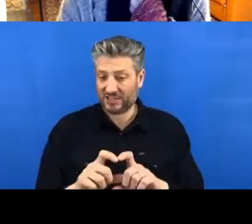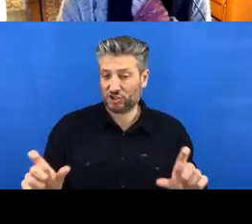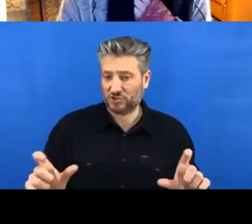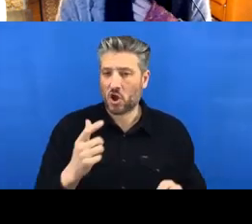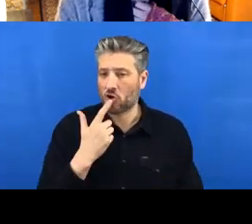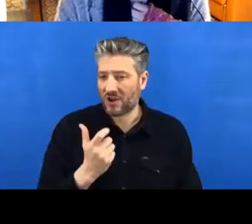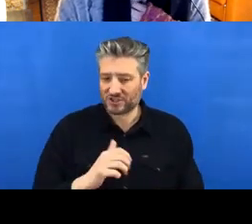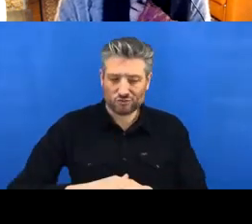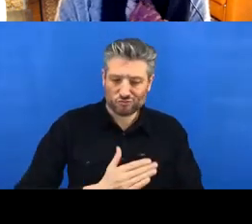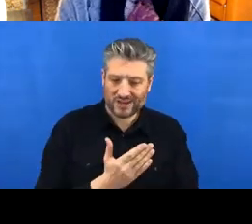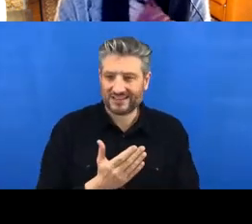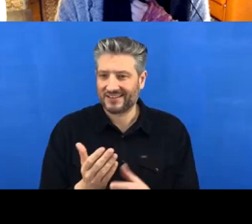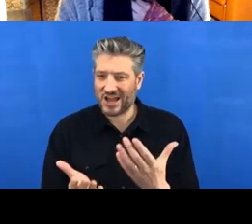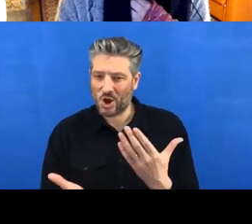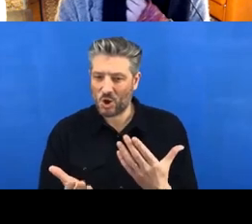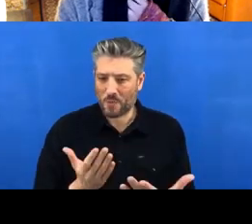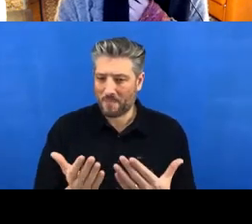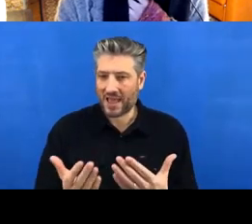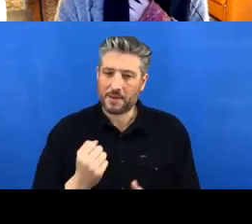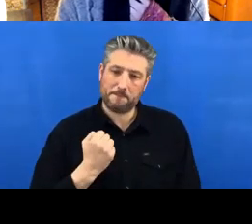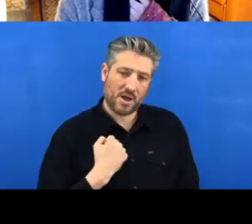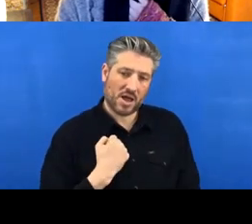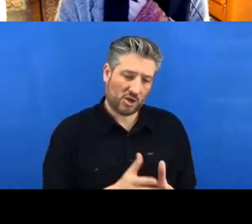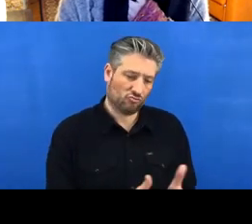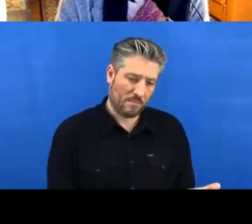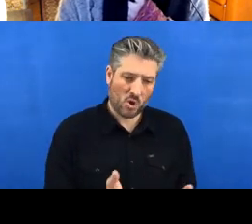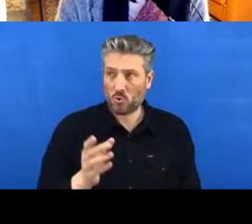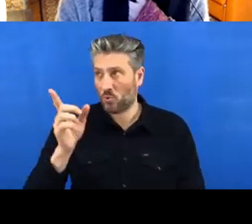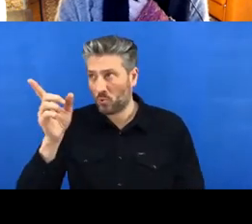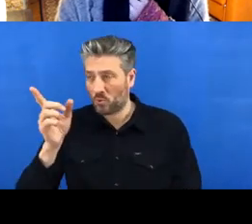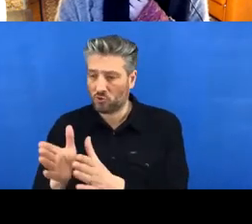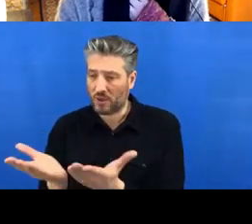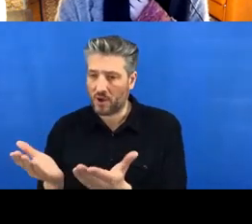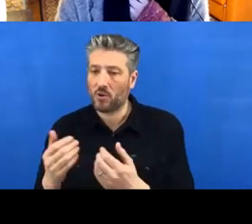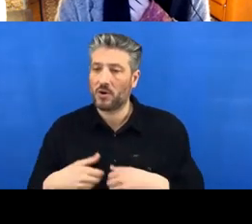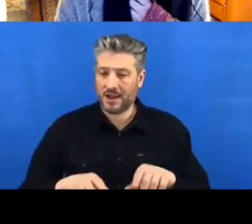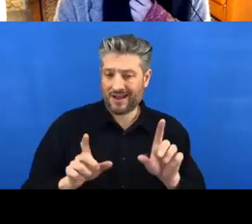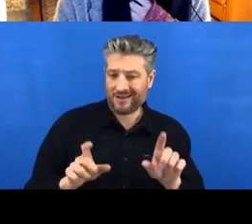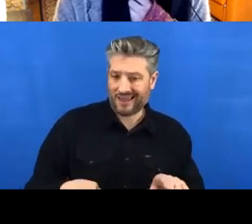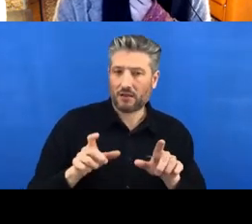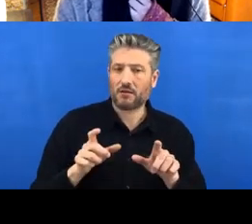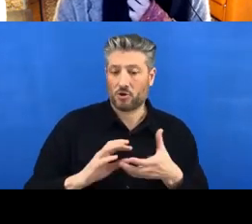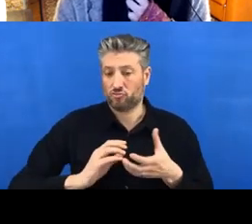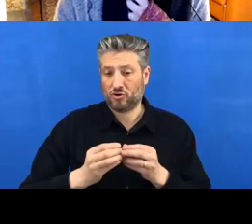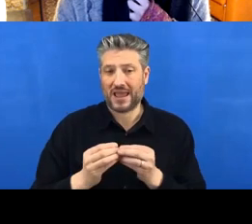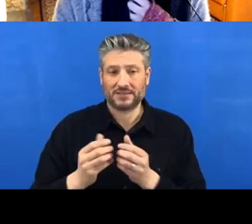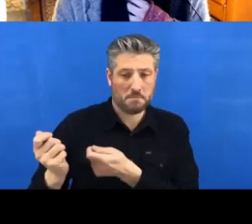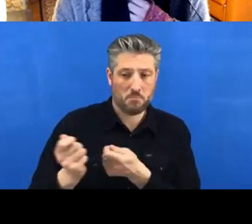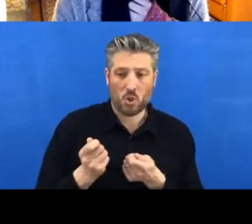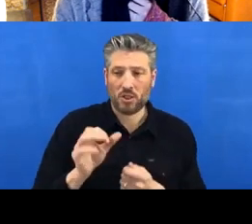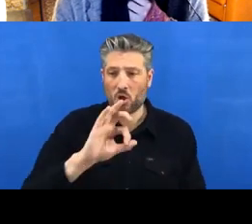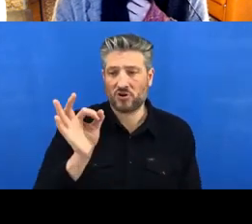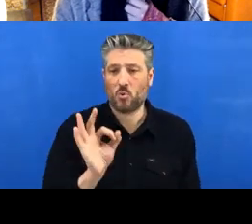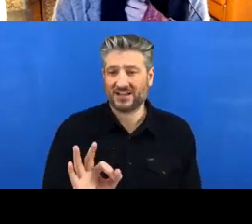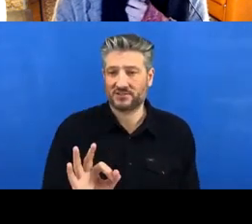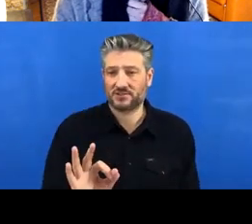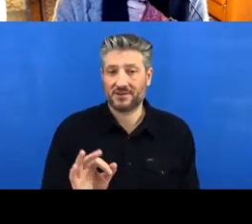the version in my repository. And then if you click green ‘Create pull request’, that sends that change to me, okay?